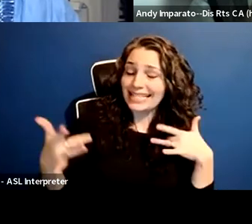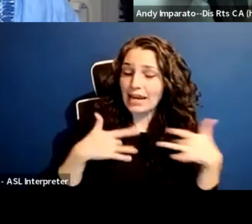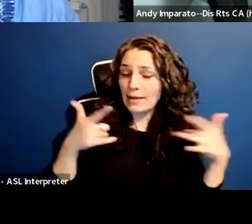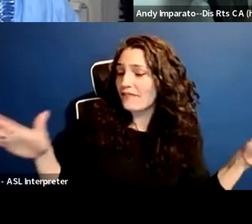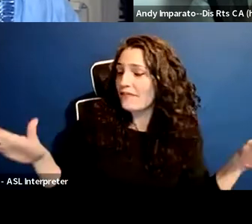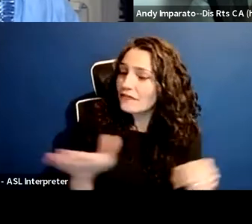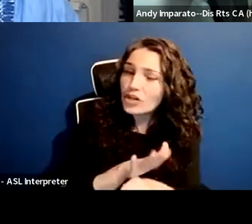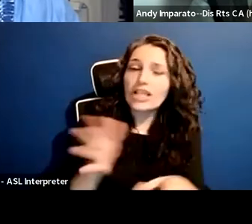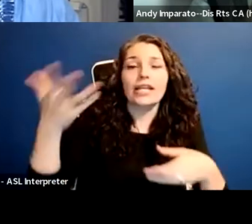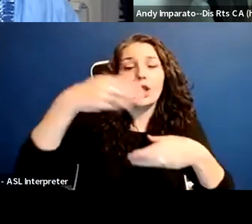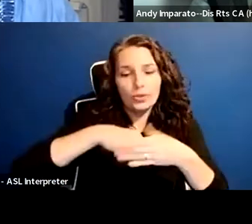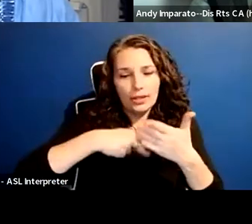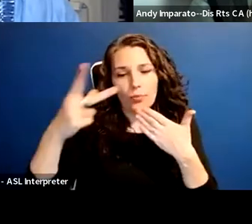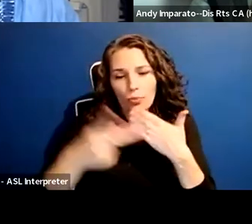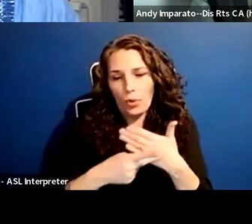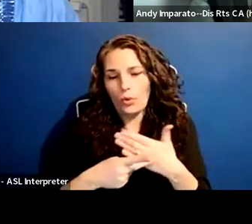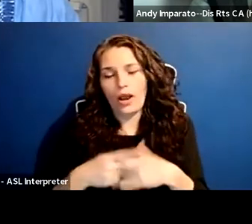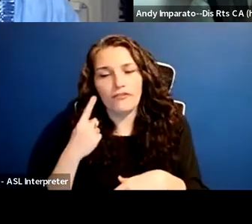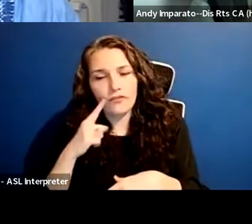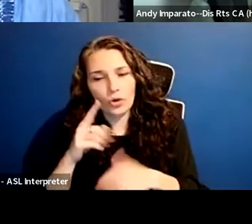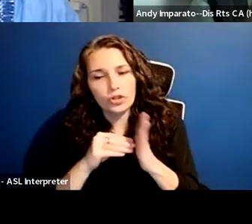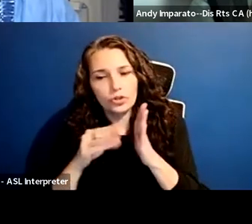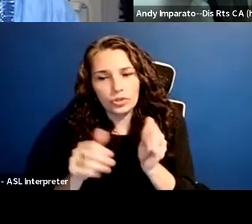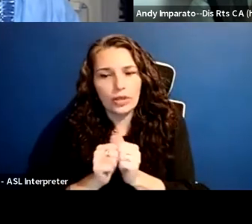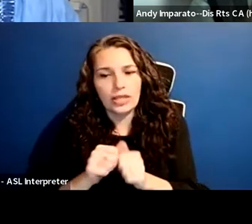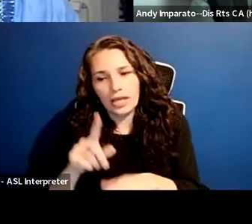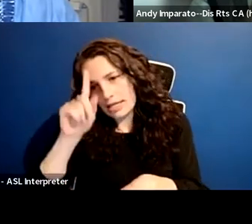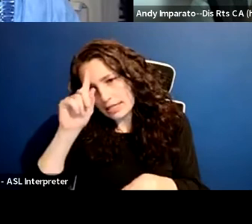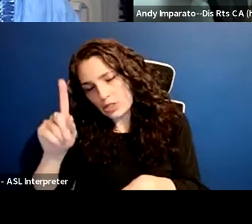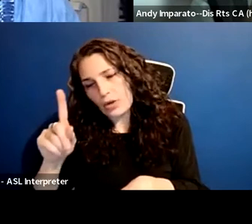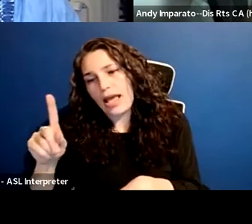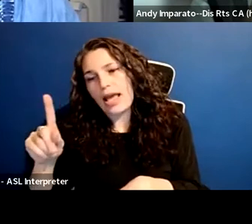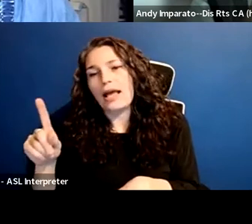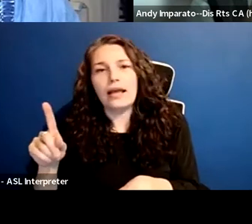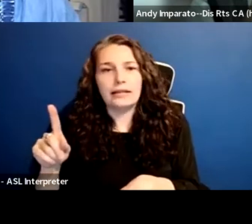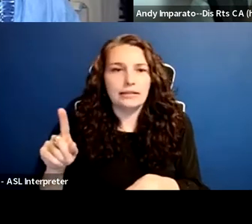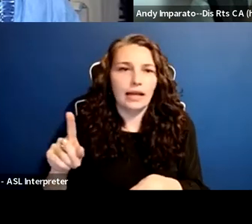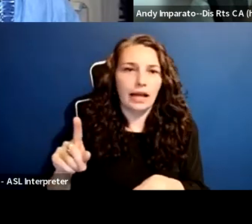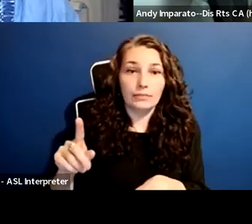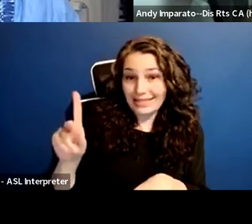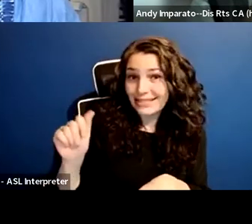for students with intellectual and developmental disabilities. They are so integrated into the life of that campus,